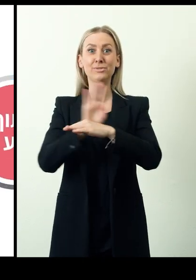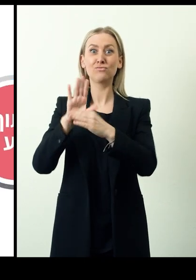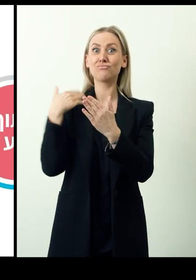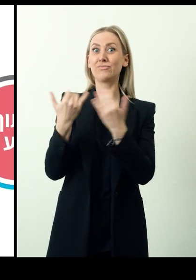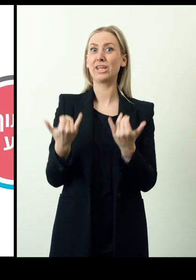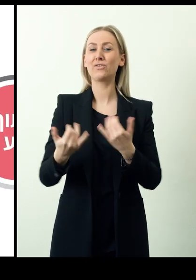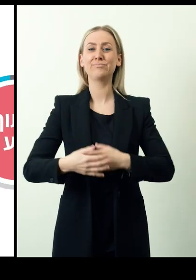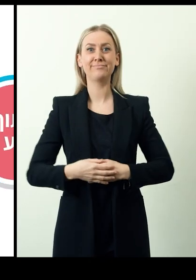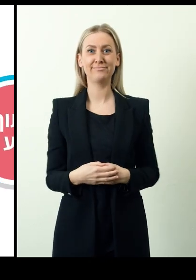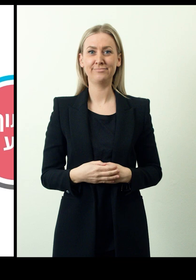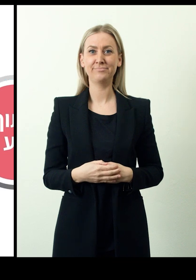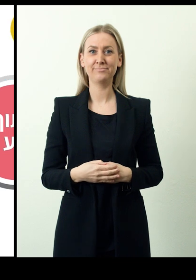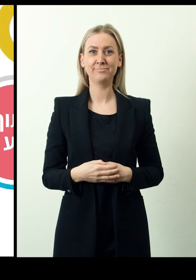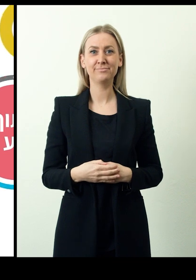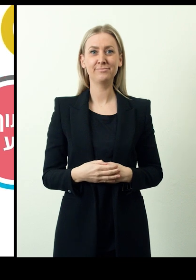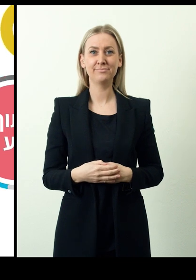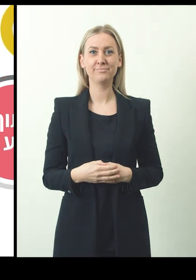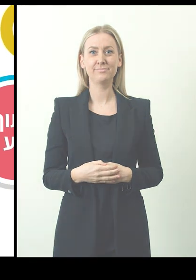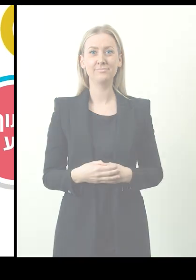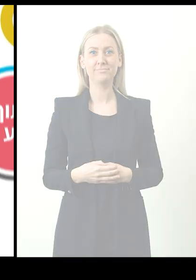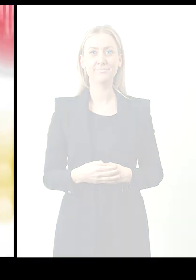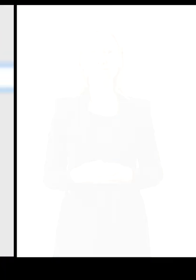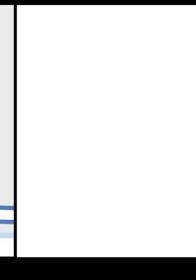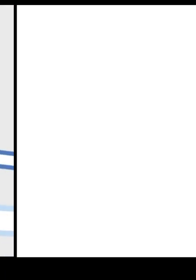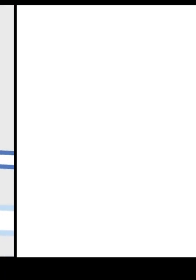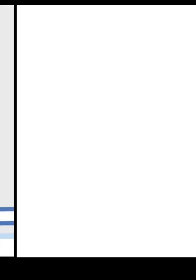The program has resulted in 433 businesses by 2022.